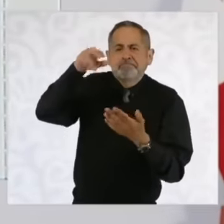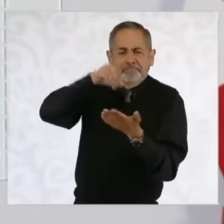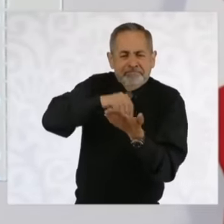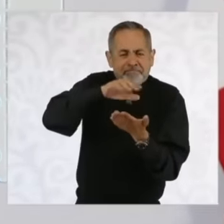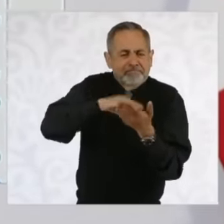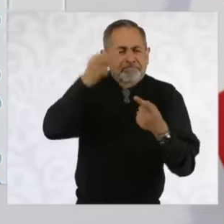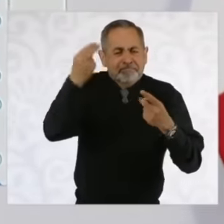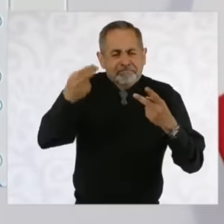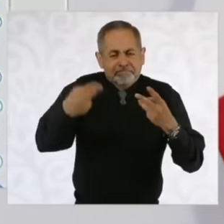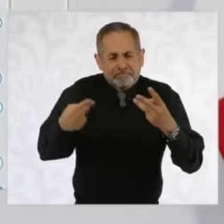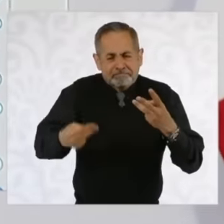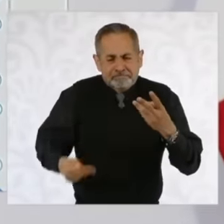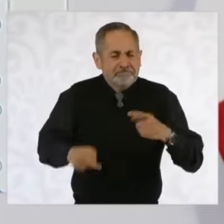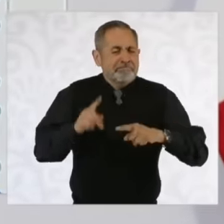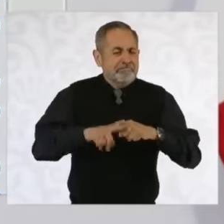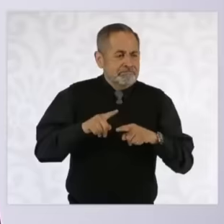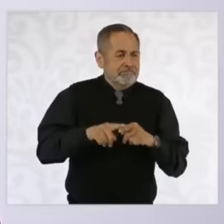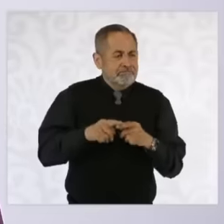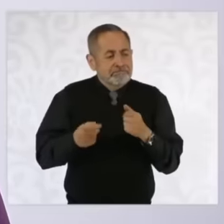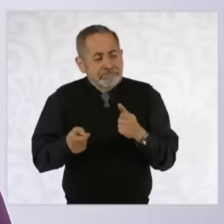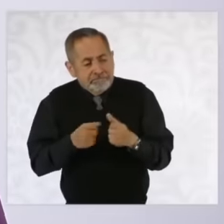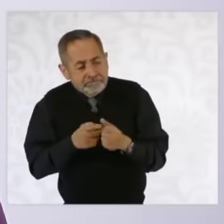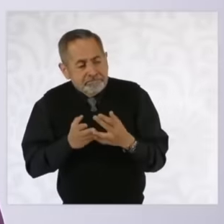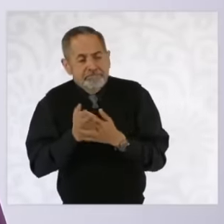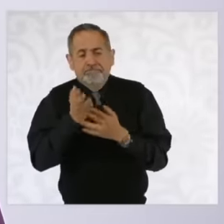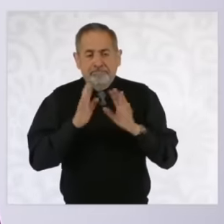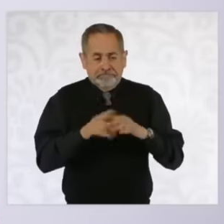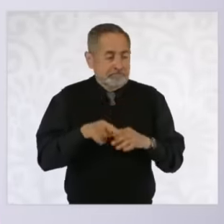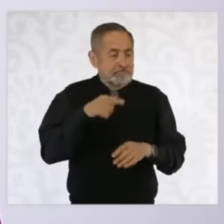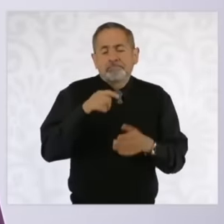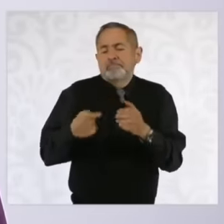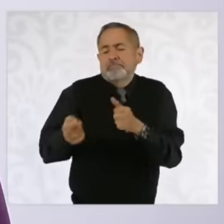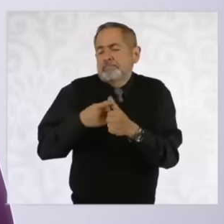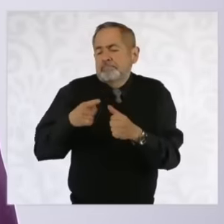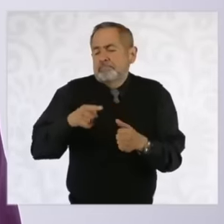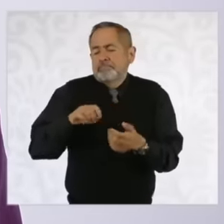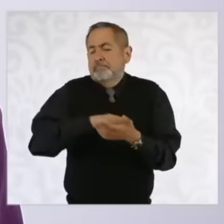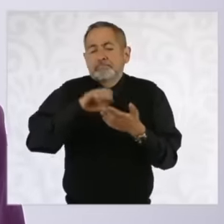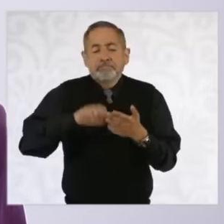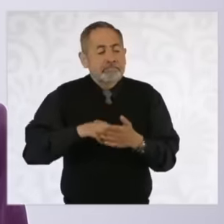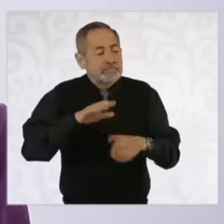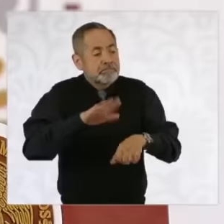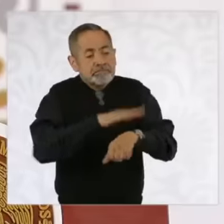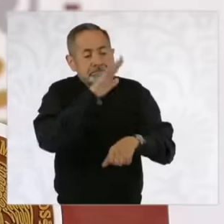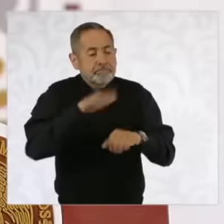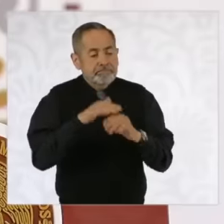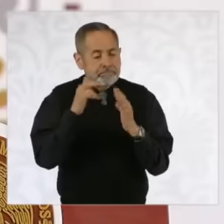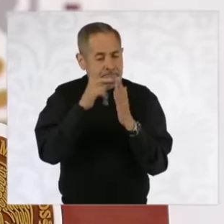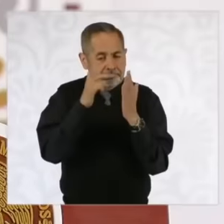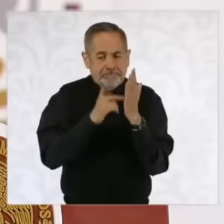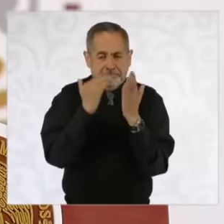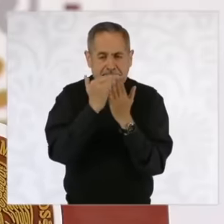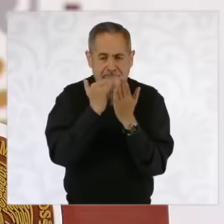the first test, which is that they really meet the requirements established in the